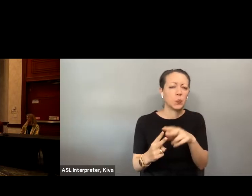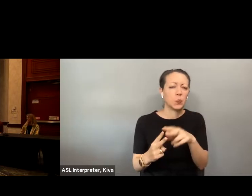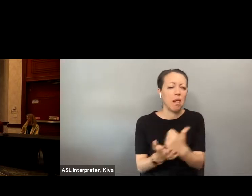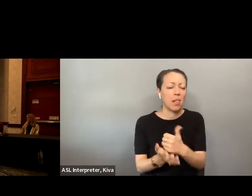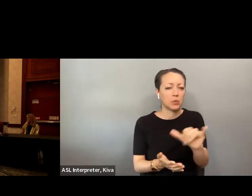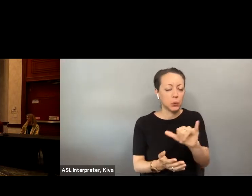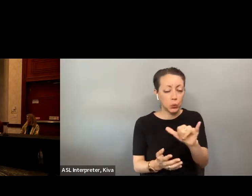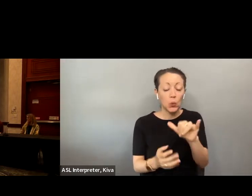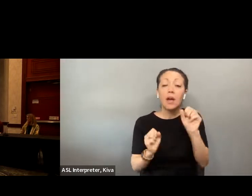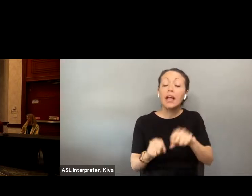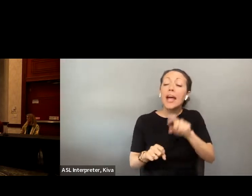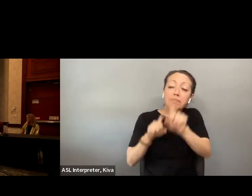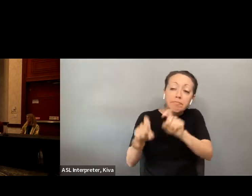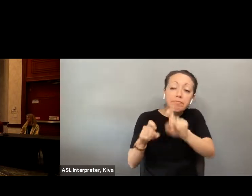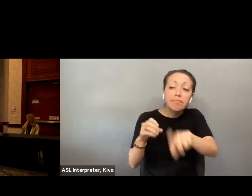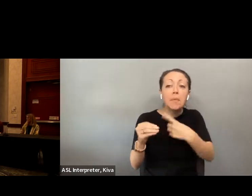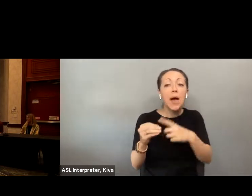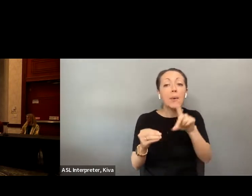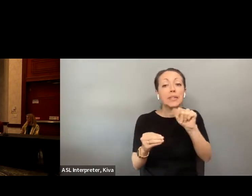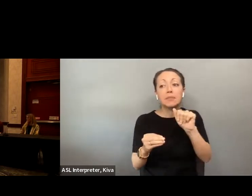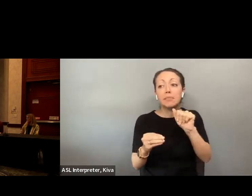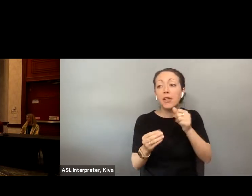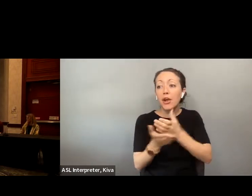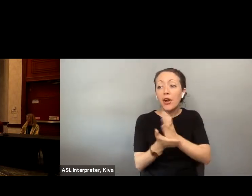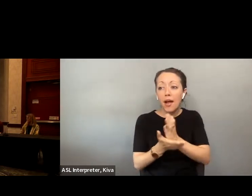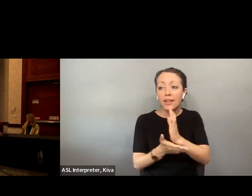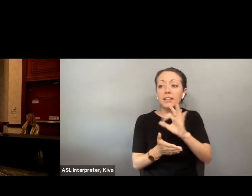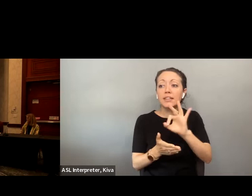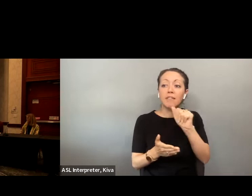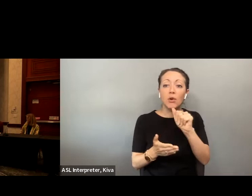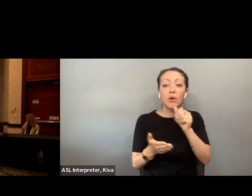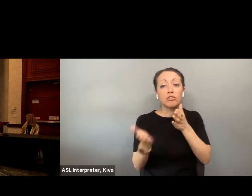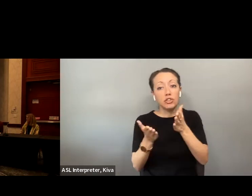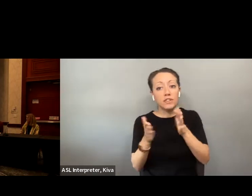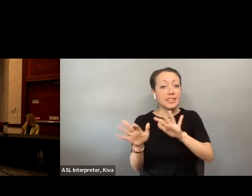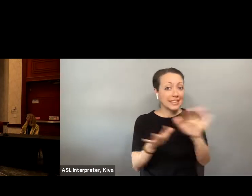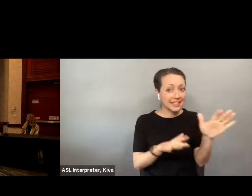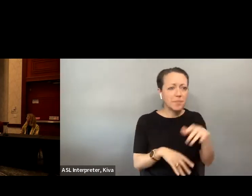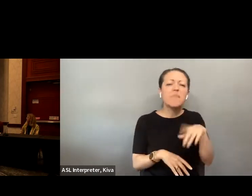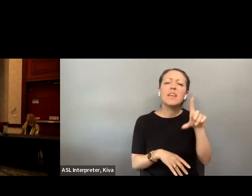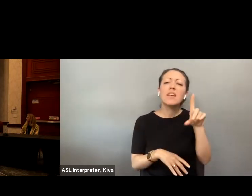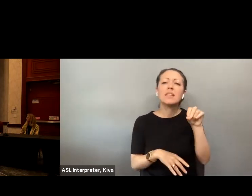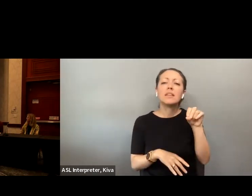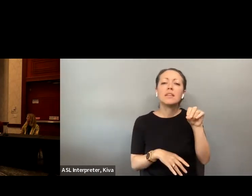Paula and Don are available to answer questions about disability rights. also to update your voter registration. Paula and Don are available to answer questions about disability Florida services, and Don can help with our intake process.